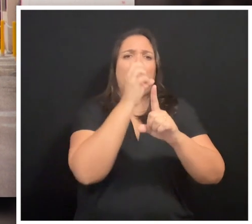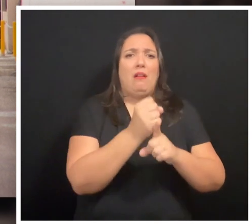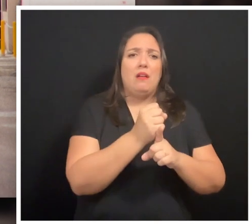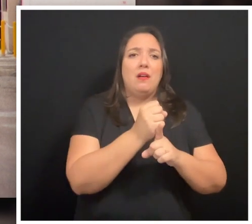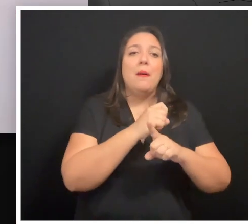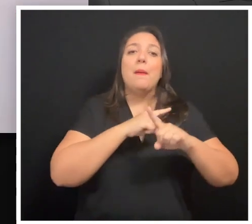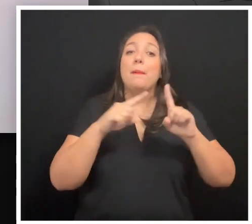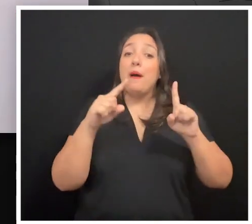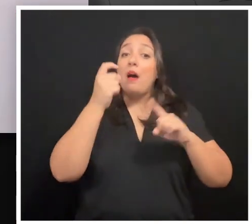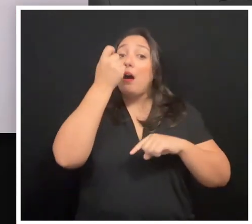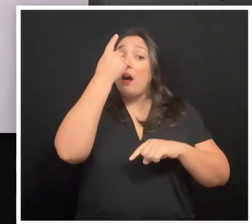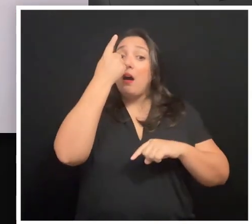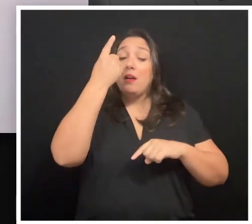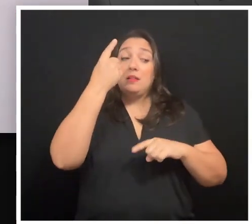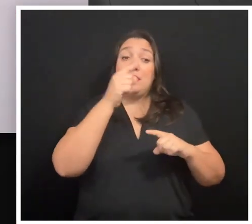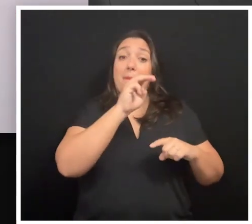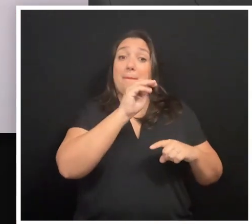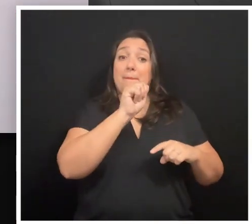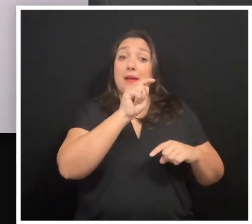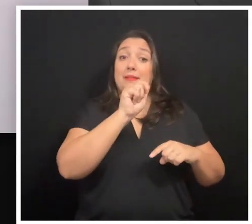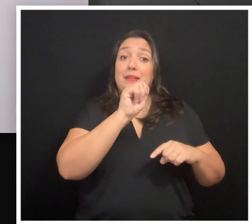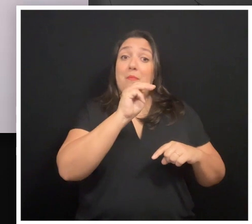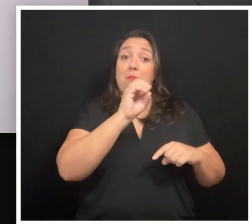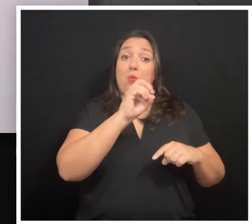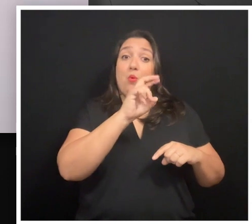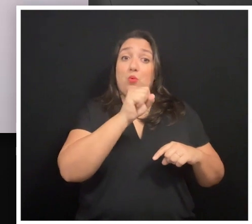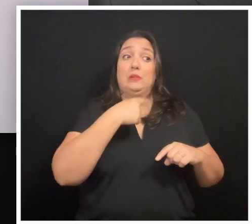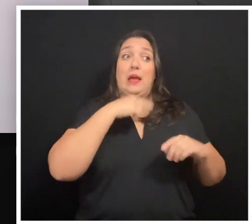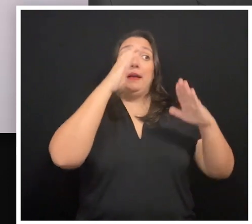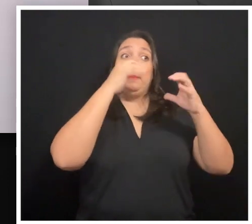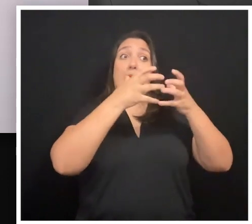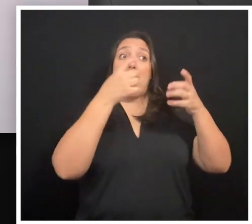but I can tell you that I expect a whole lot less